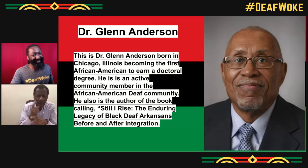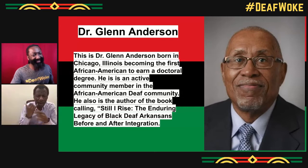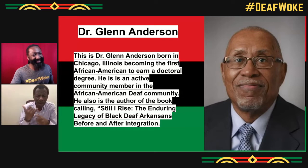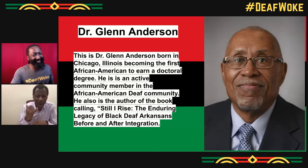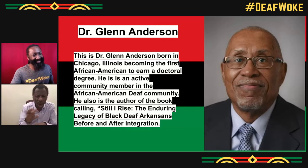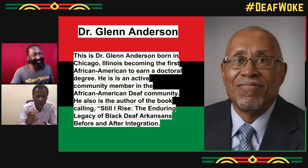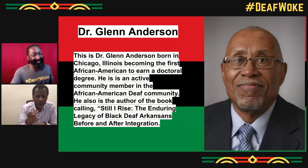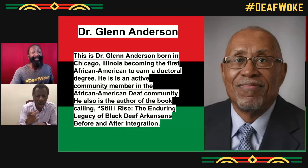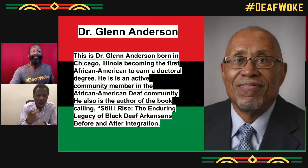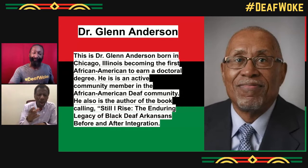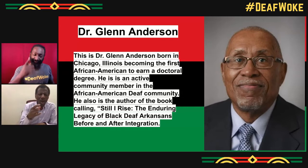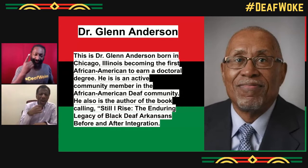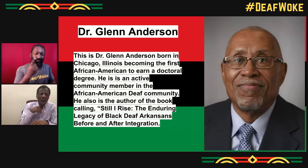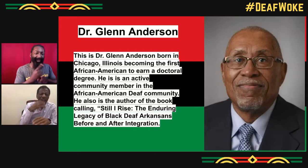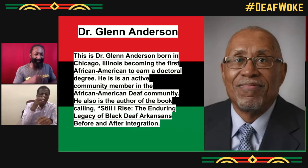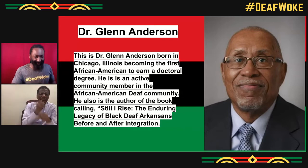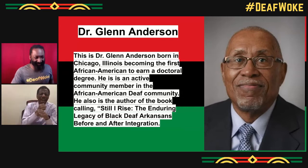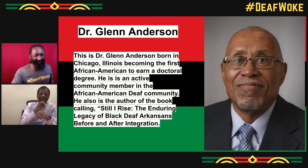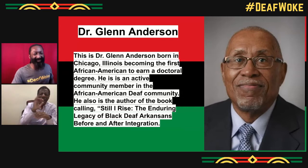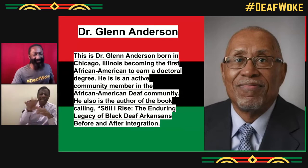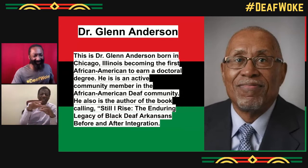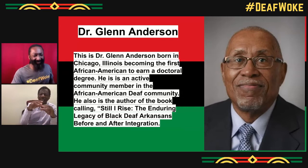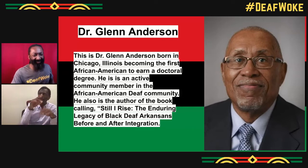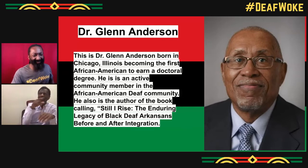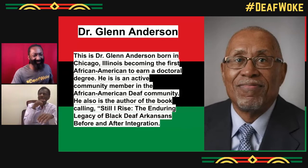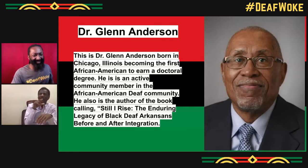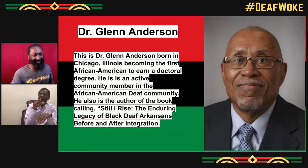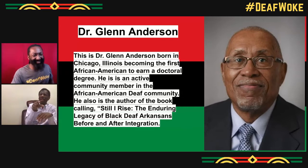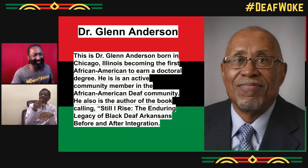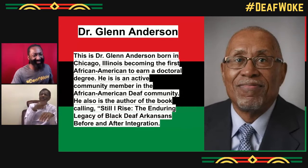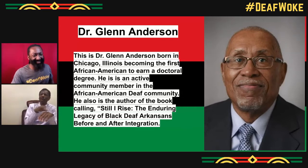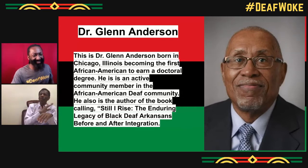Yeah, he's on the board of Gallaudet, right? He's on the Gallaudet's board. Right?